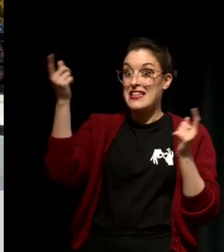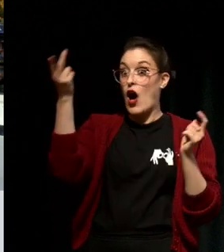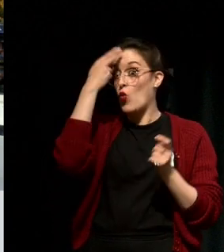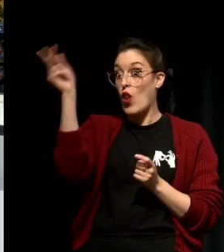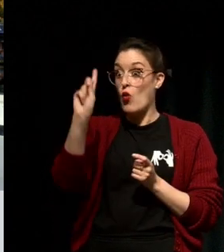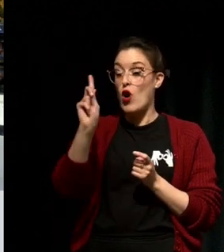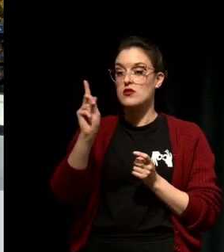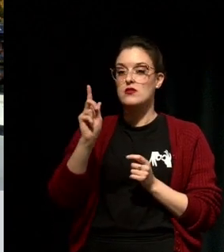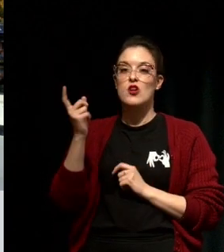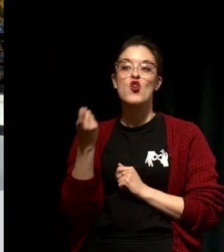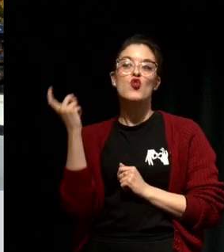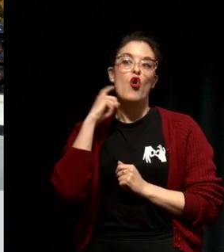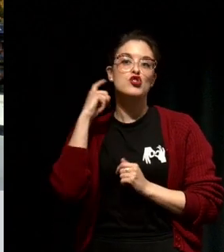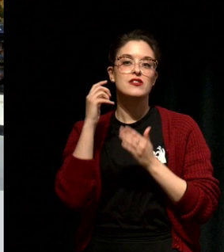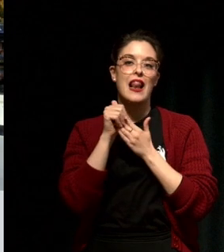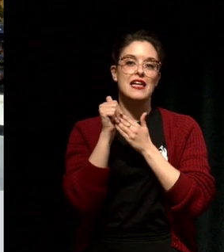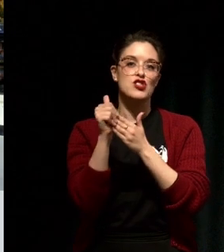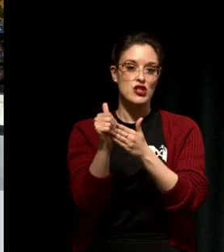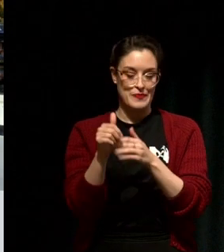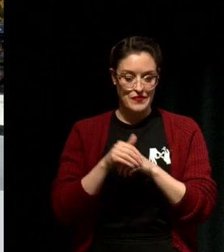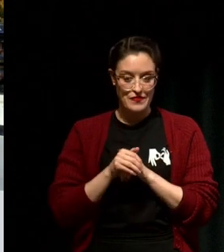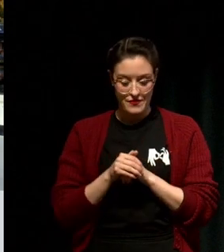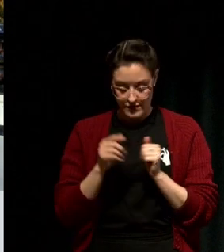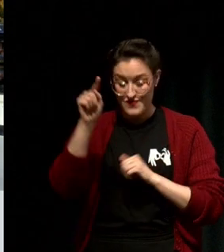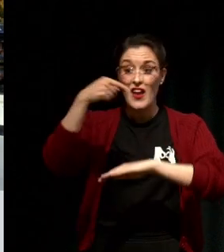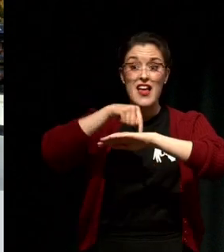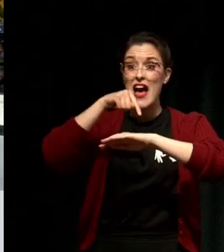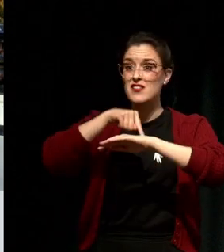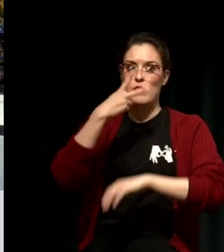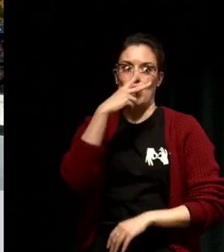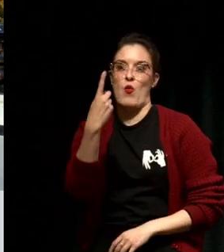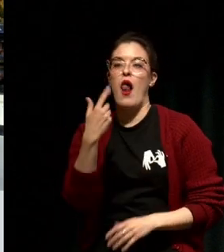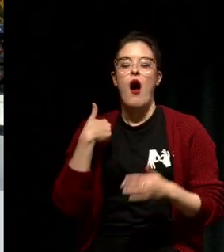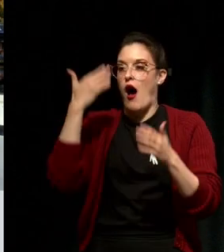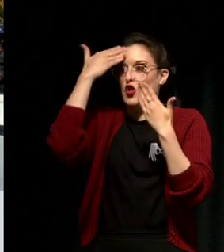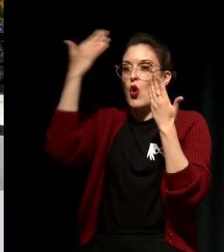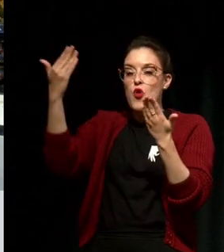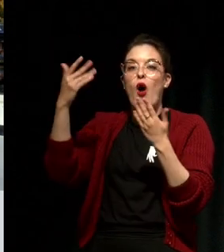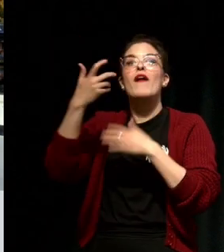And I didn't know it at the time when I was 21, but I was on a journey towards becoming a conscious leader.